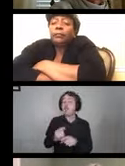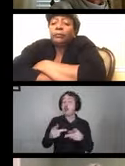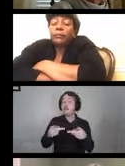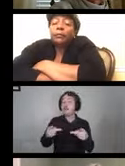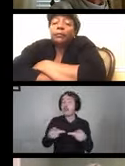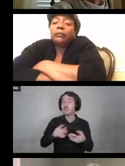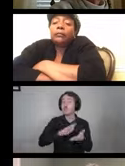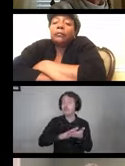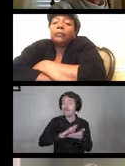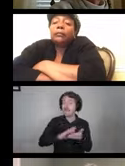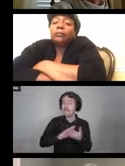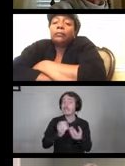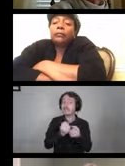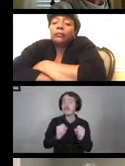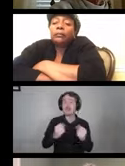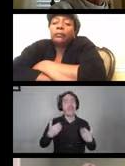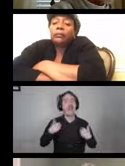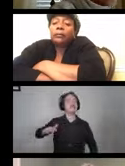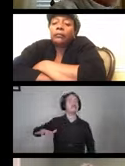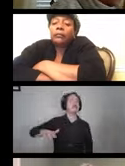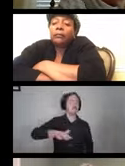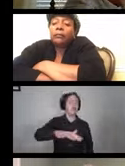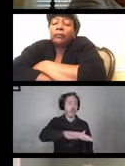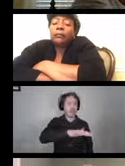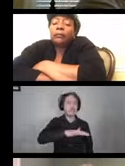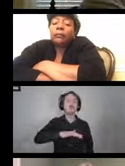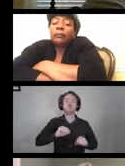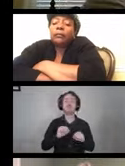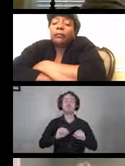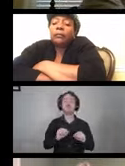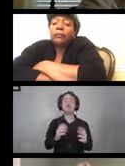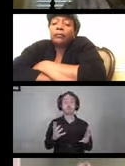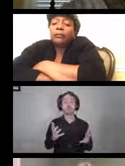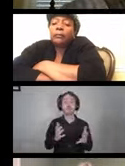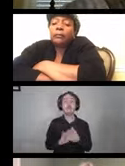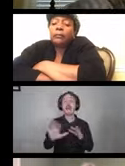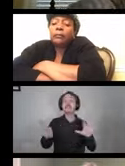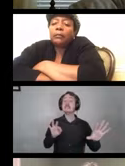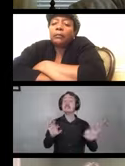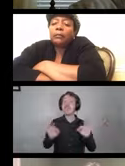So you want that space. Selection and use of appropriate tools and supplies.